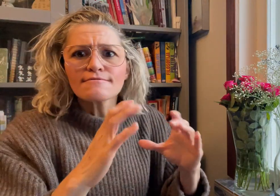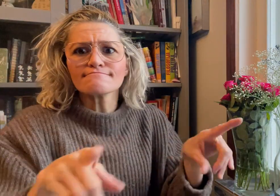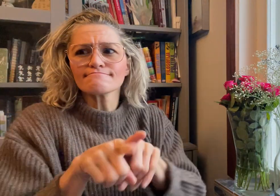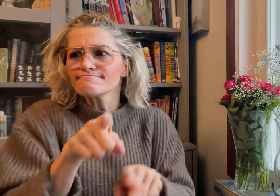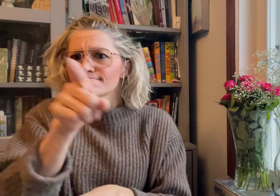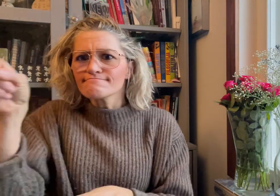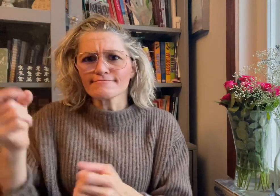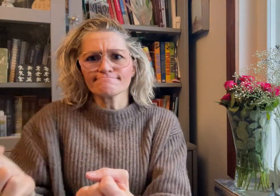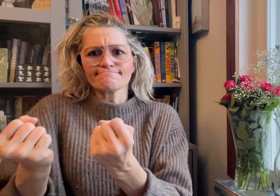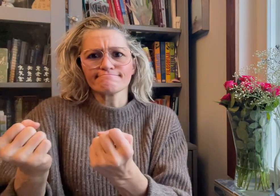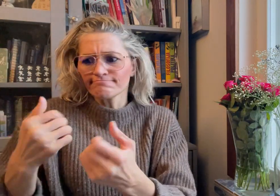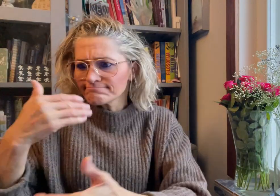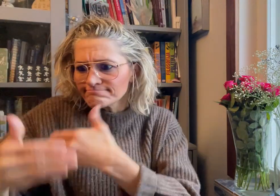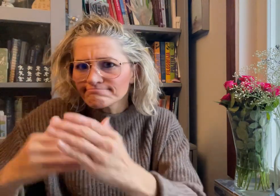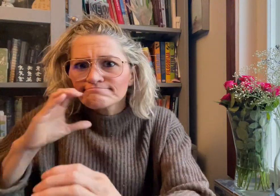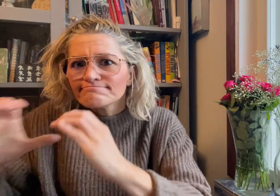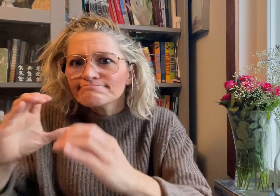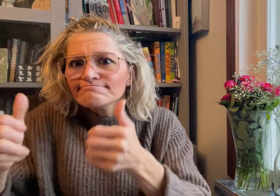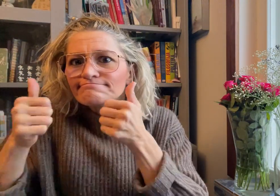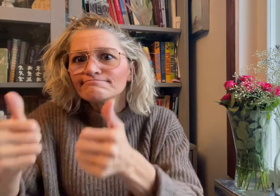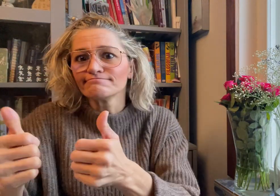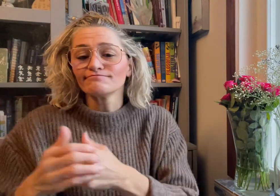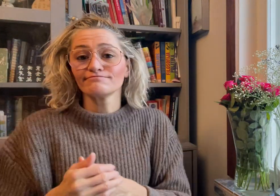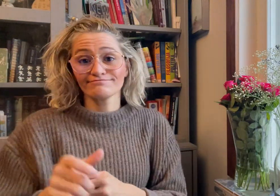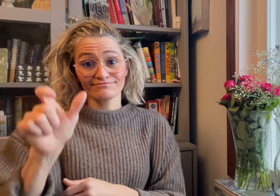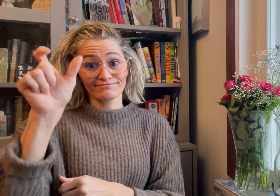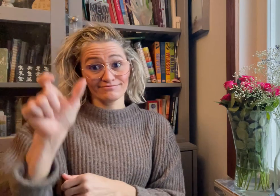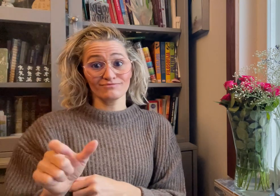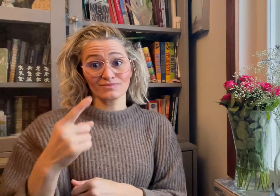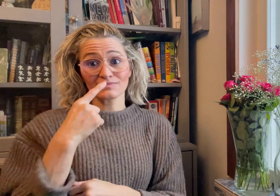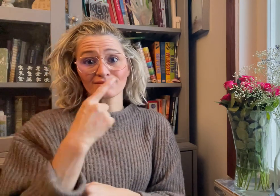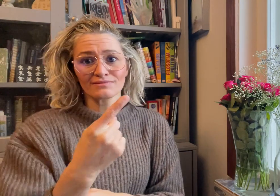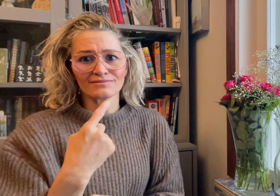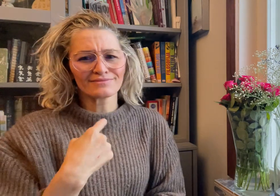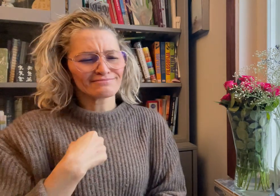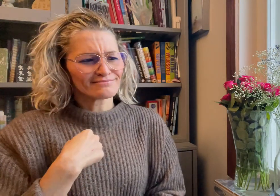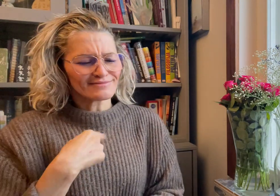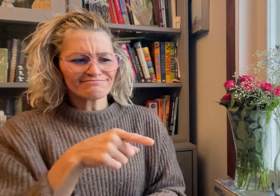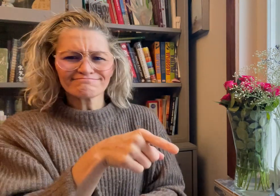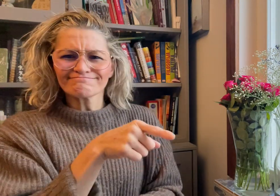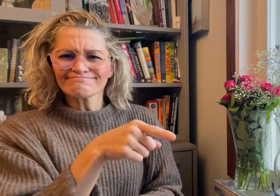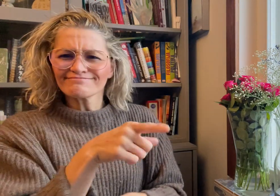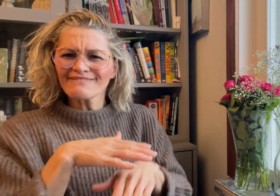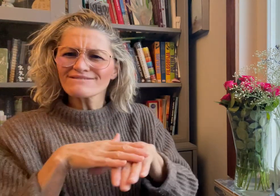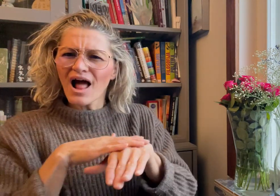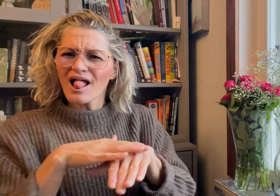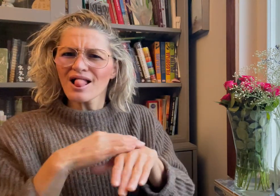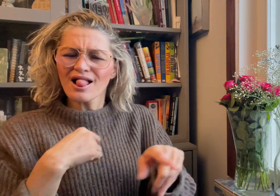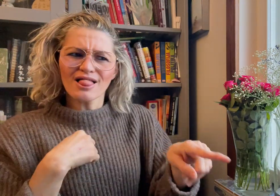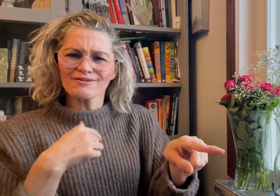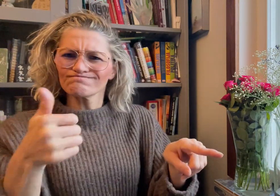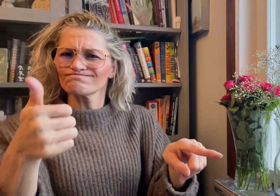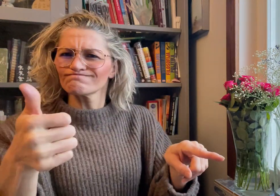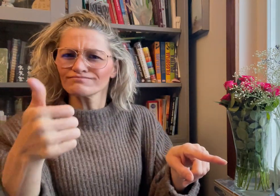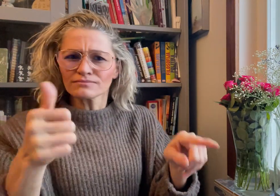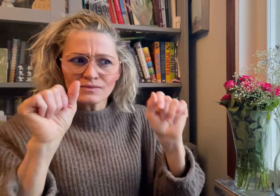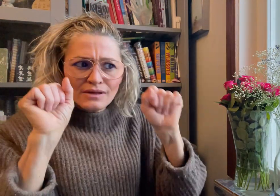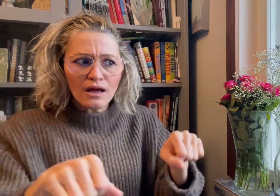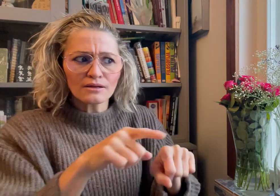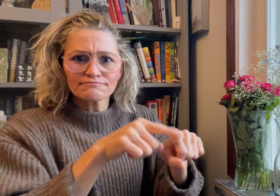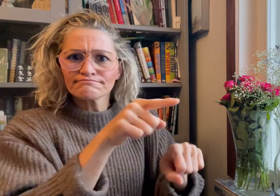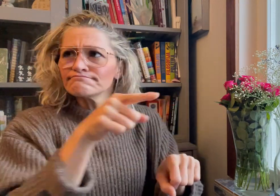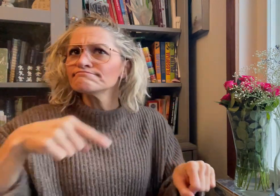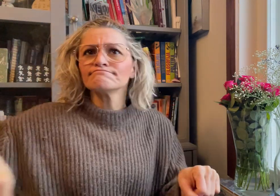She says, "I feel like it's such a good learning platform.